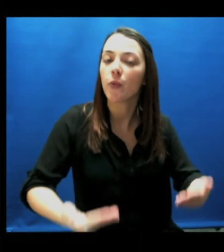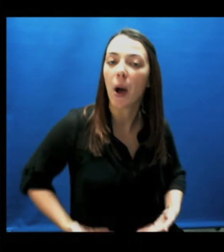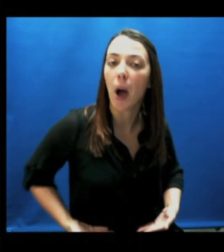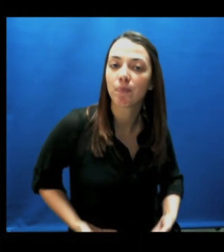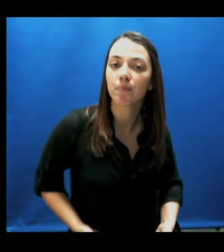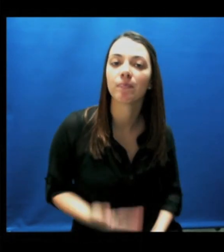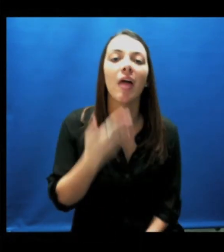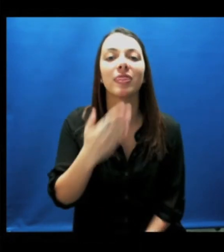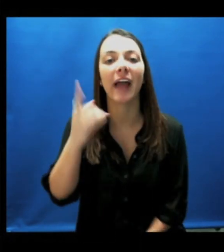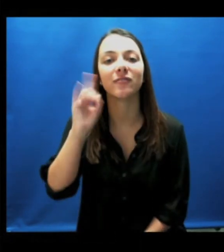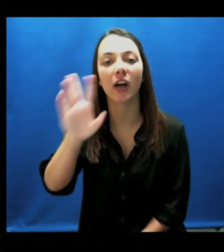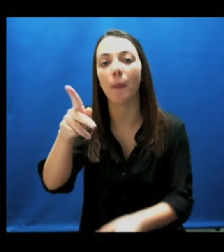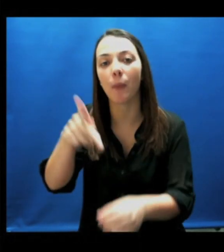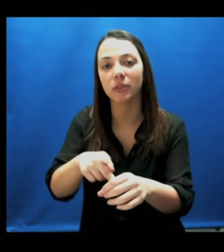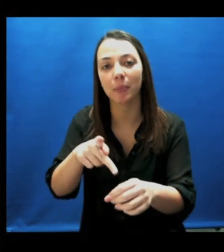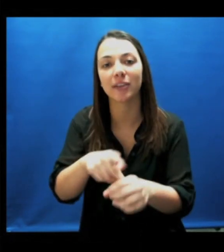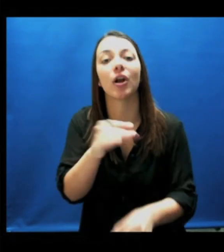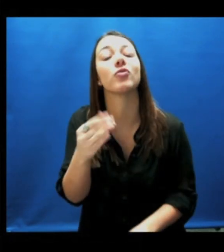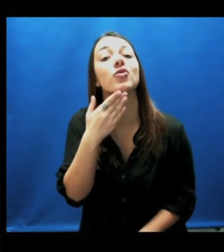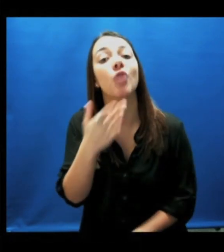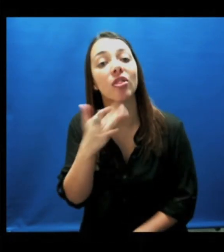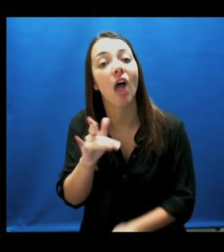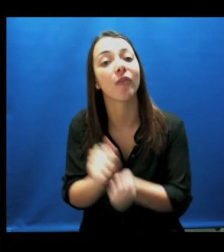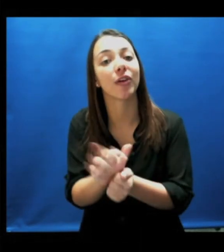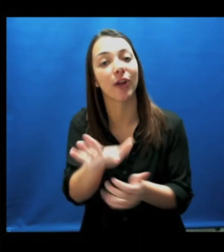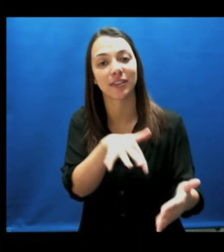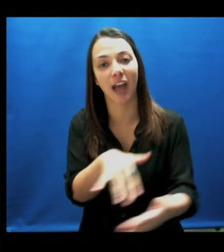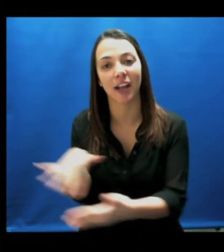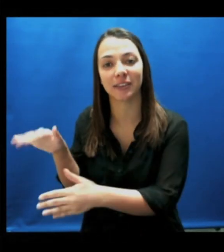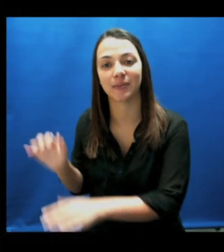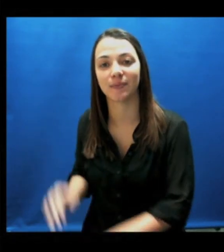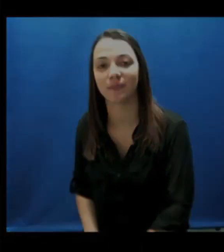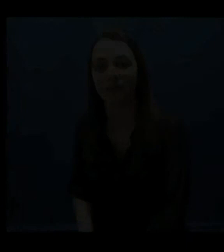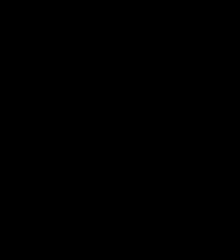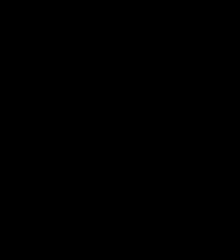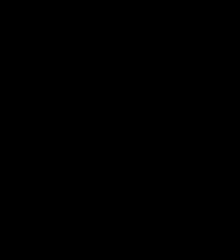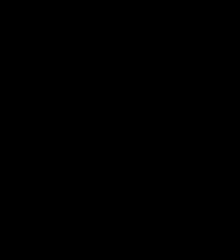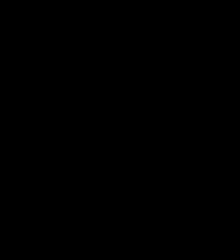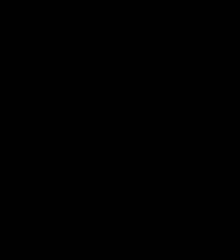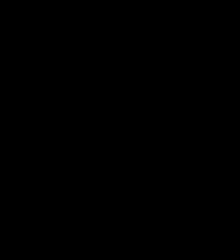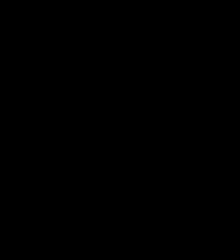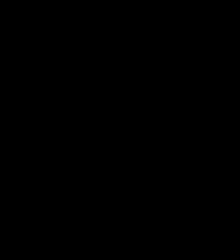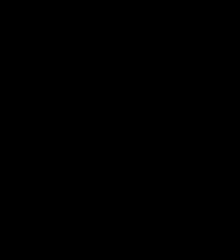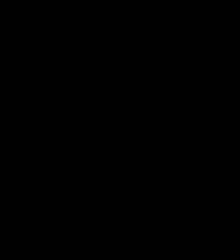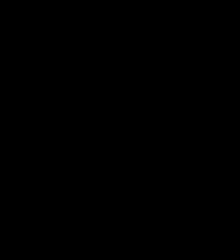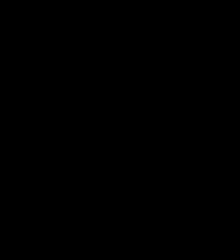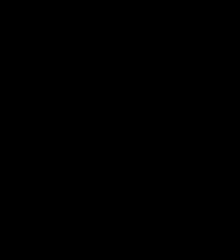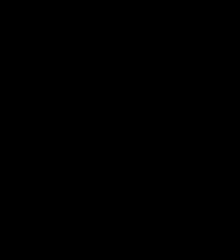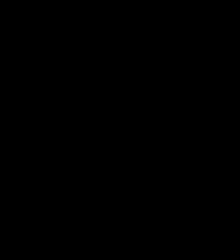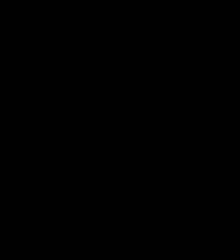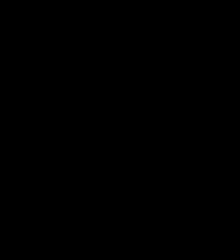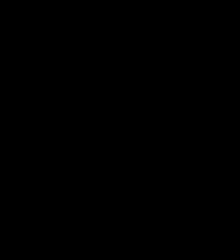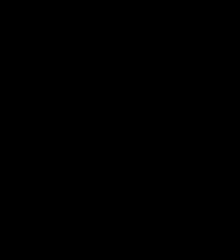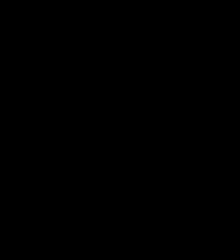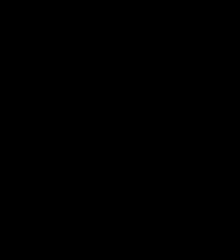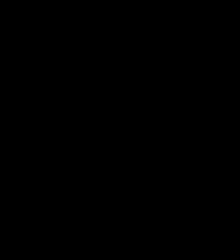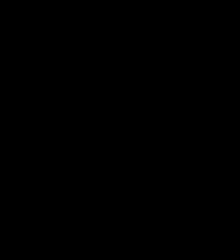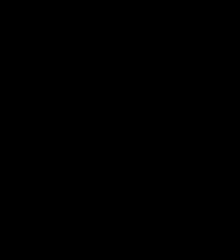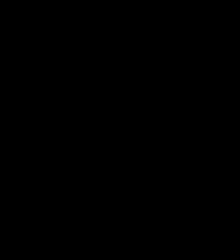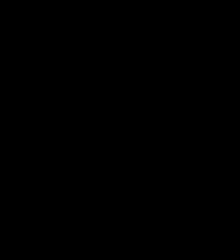Welcome! Thanks for your participation and good luck with your studies